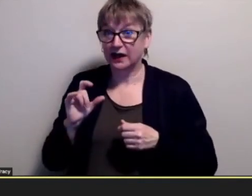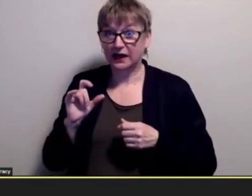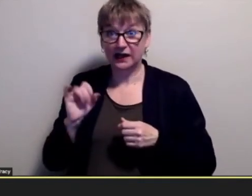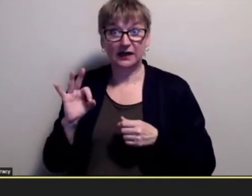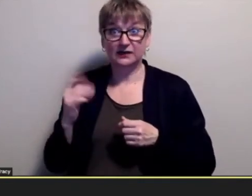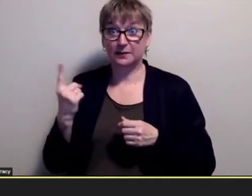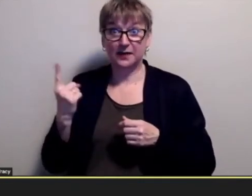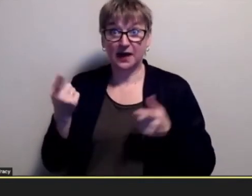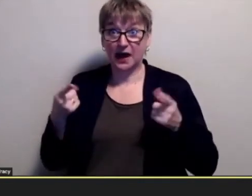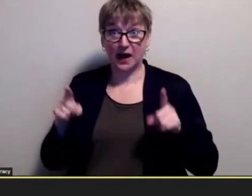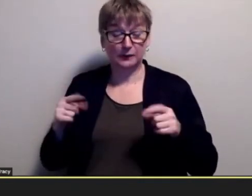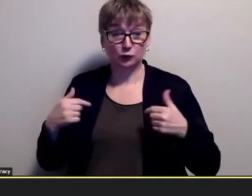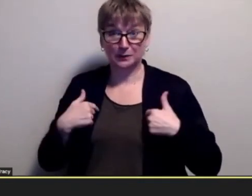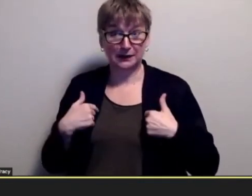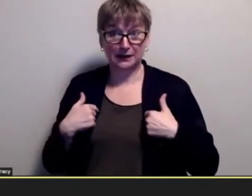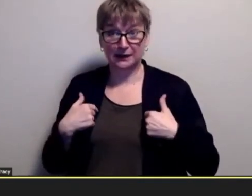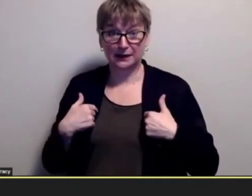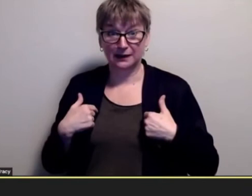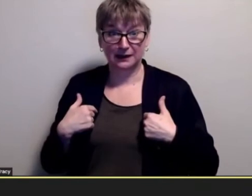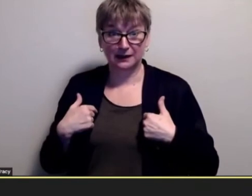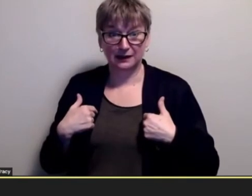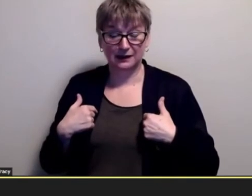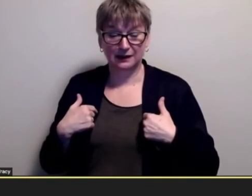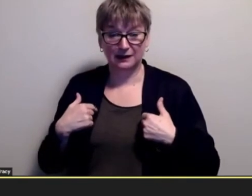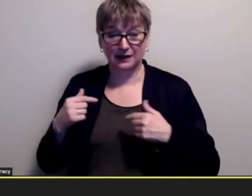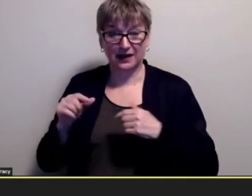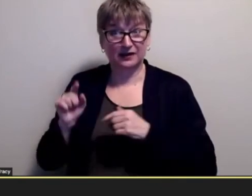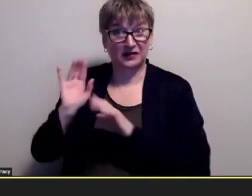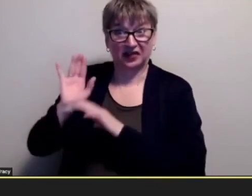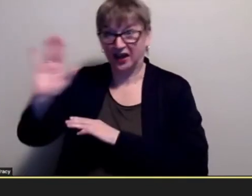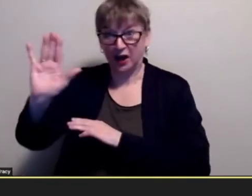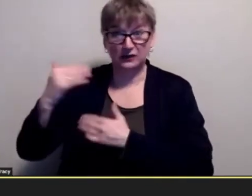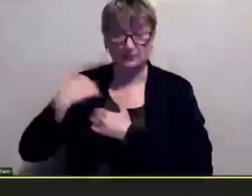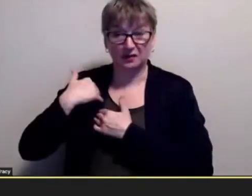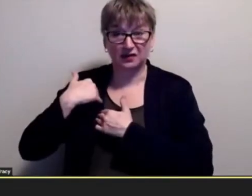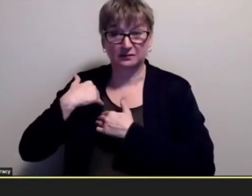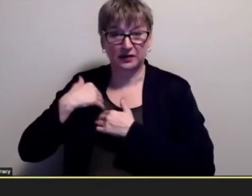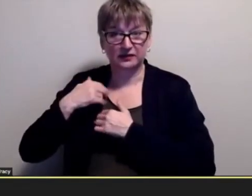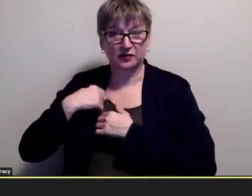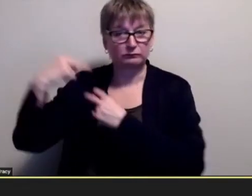to me it was you know uh their responsibility you know it was the responsibility of